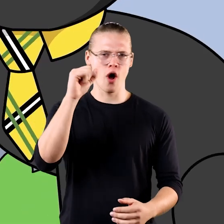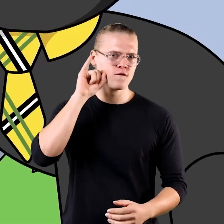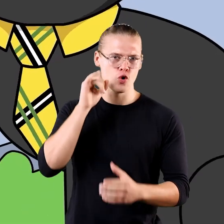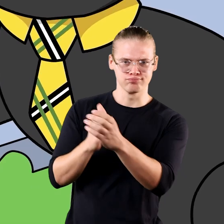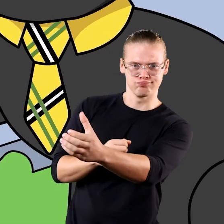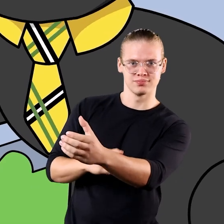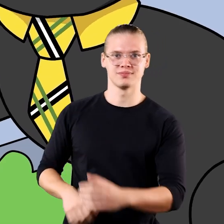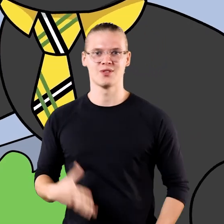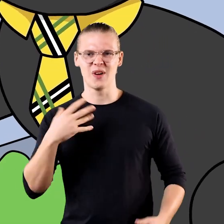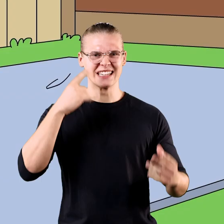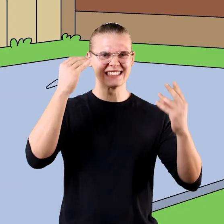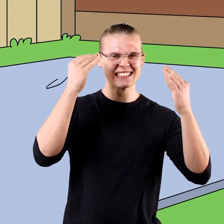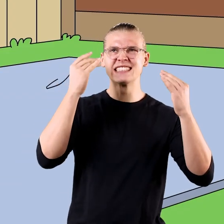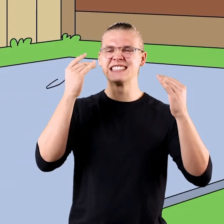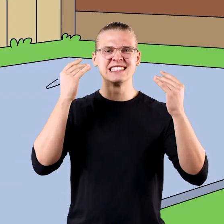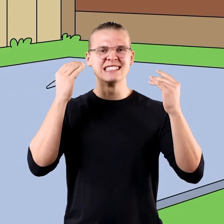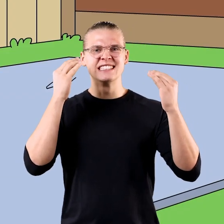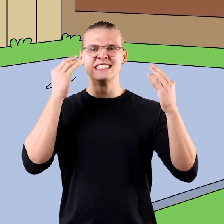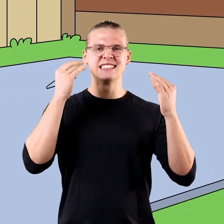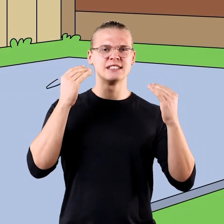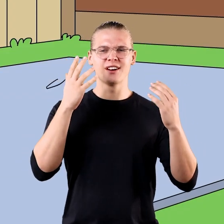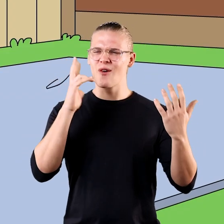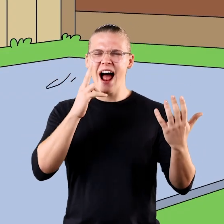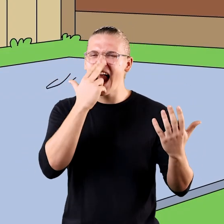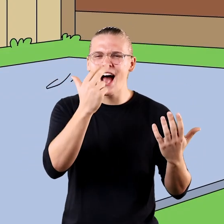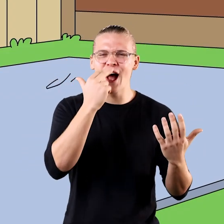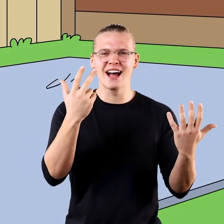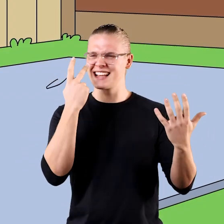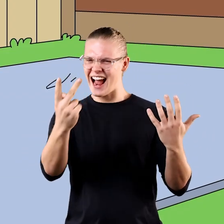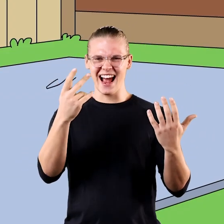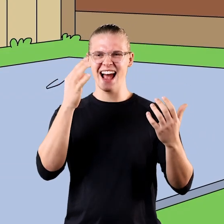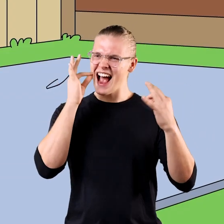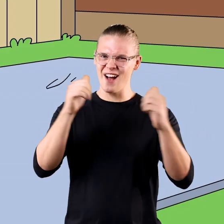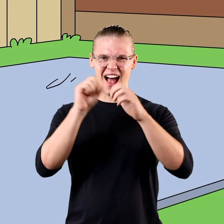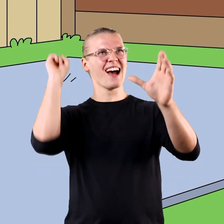Here, hold my phone. So I was thinking... It would be hilarious